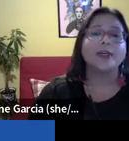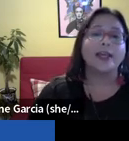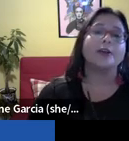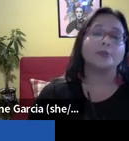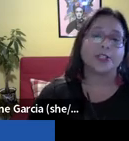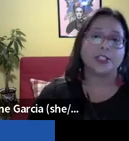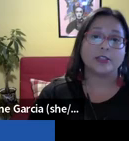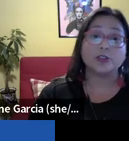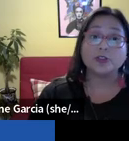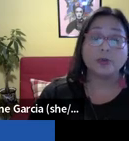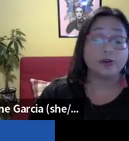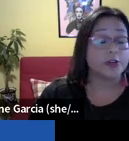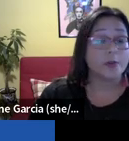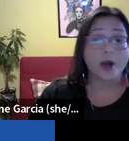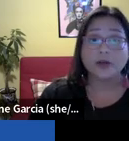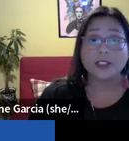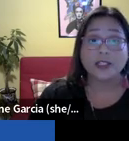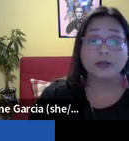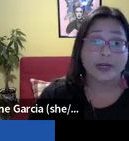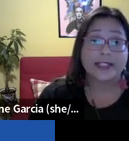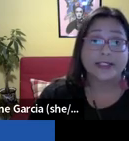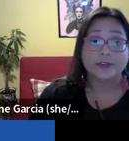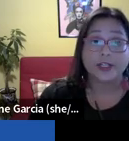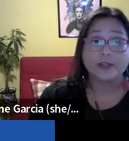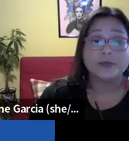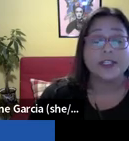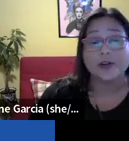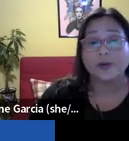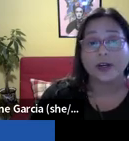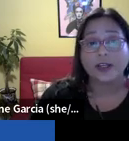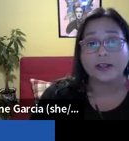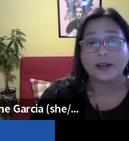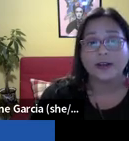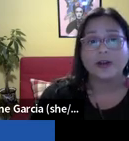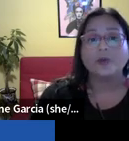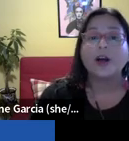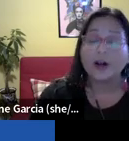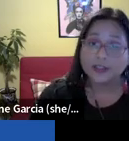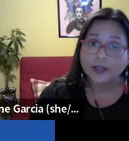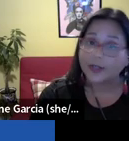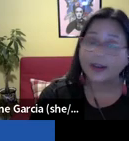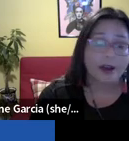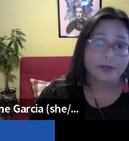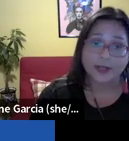anti-abortion group efforts to roll back abortion rights in our state. So, while we can appreciate the support for democracy, rights,